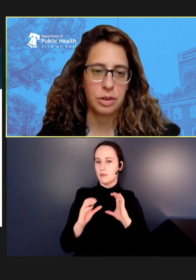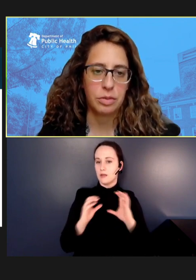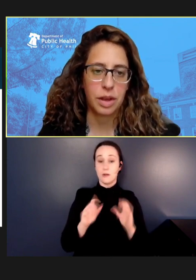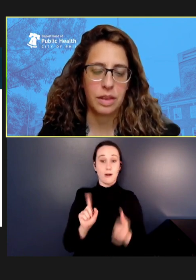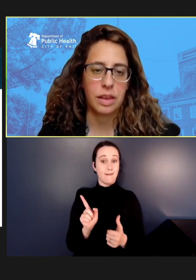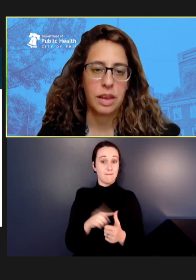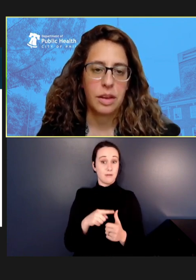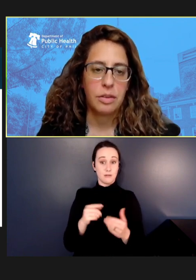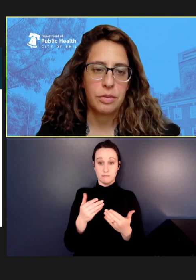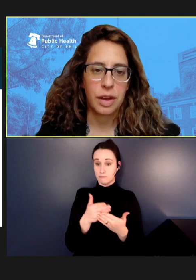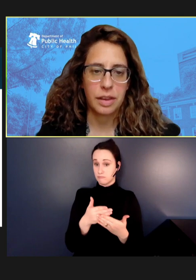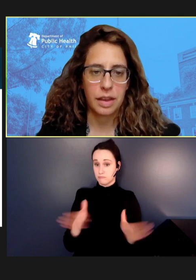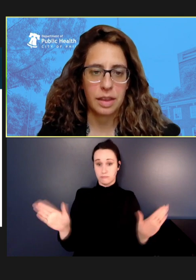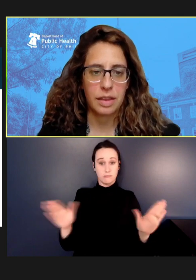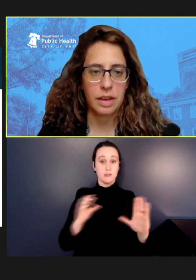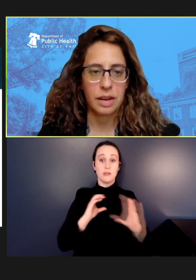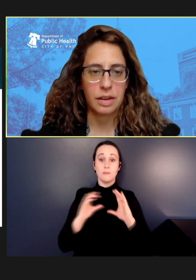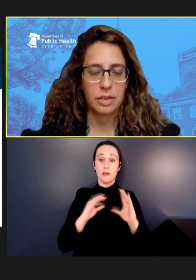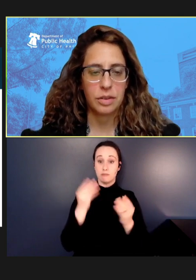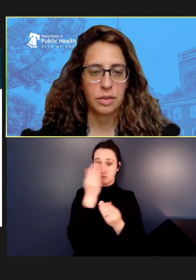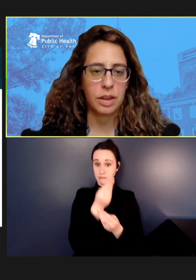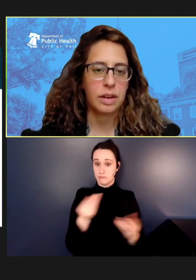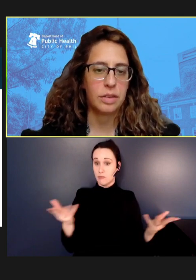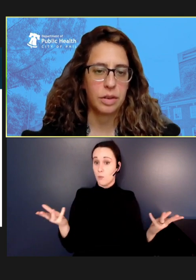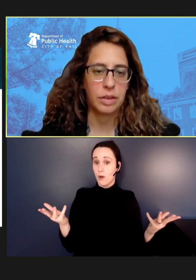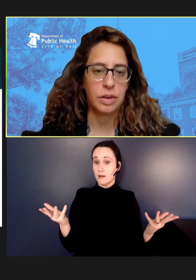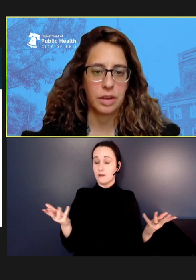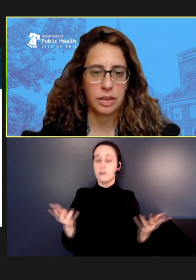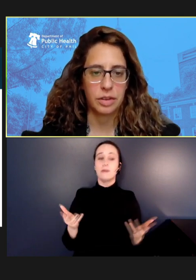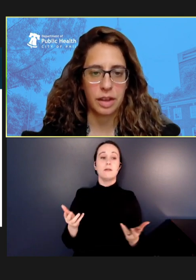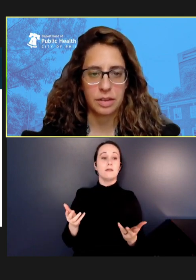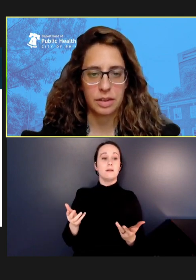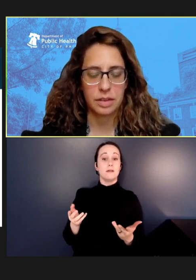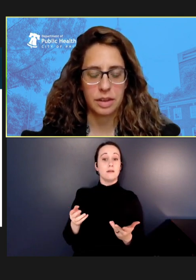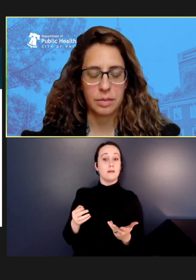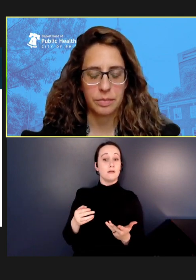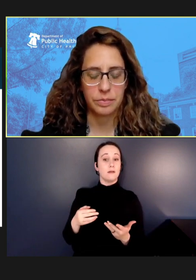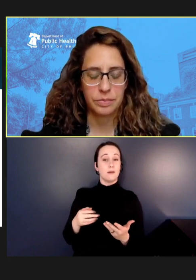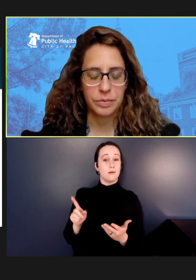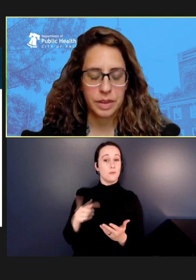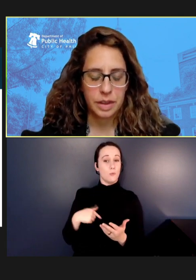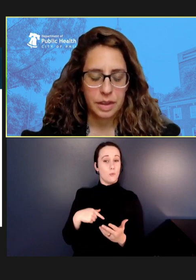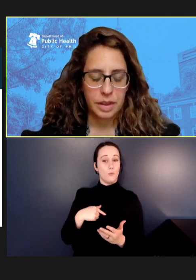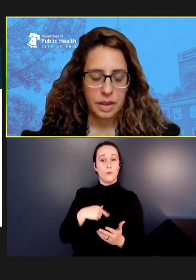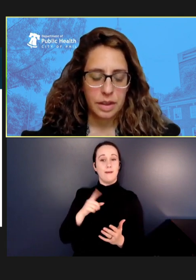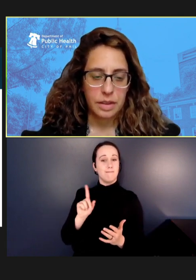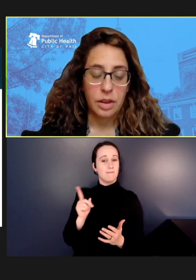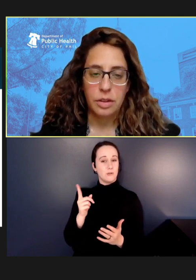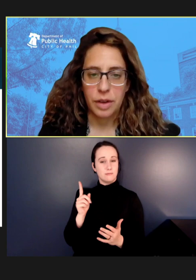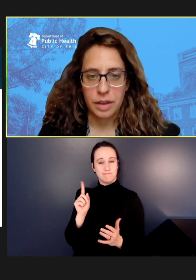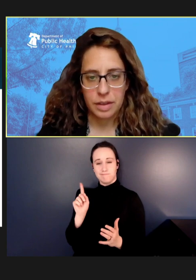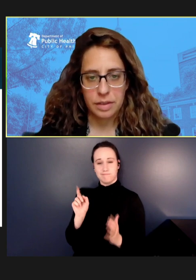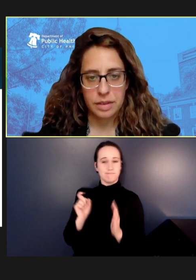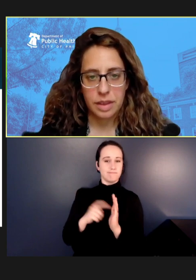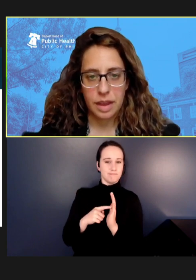was when we found out that our -- when our -- one of our initial cases notified us that